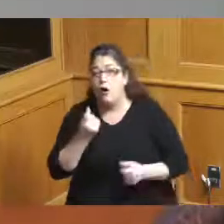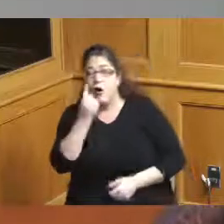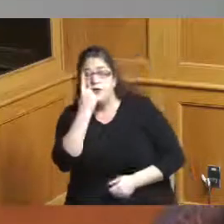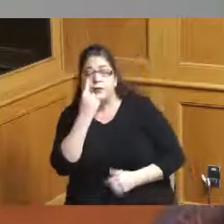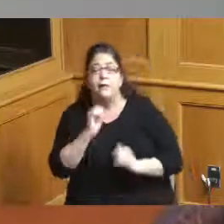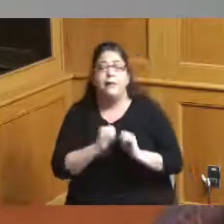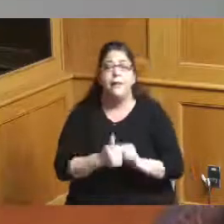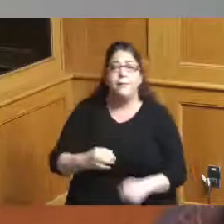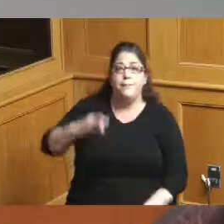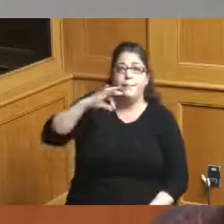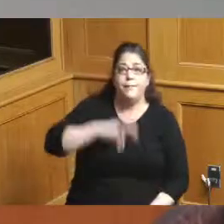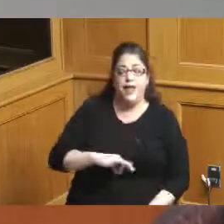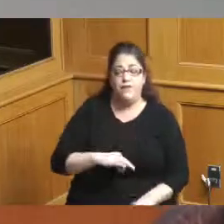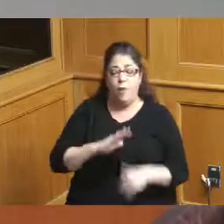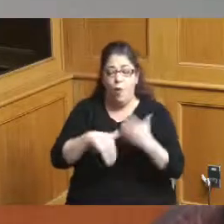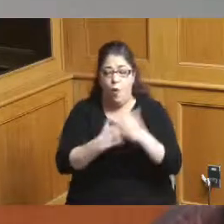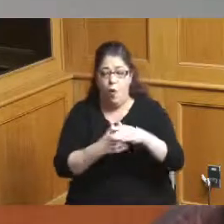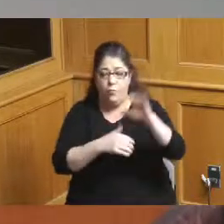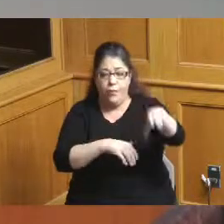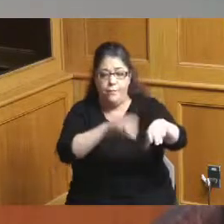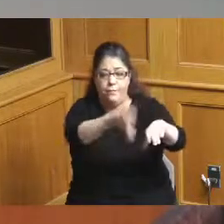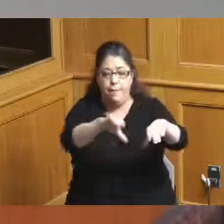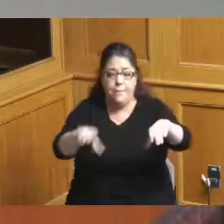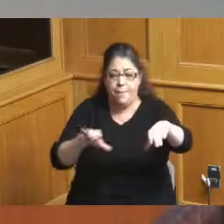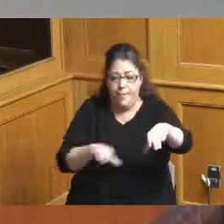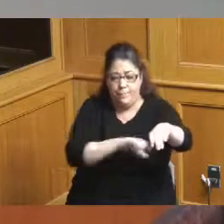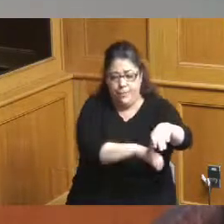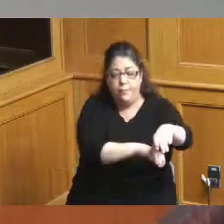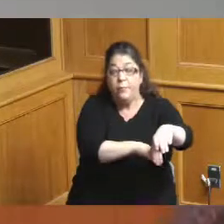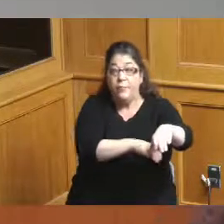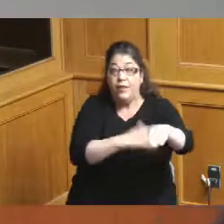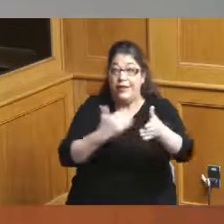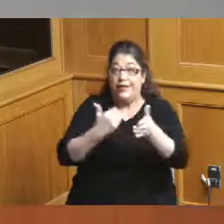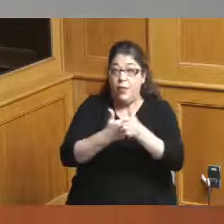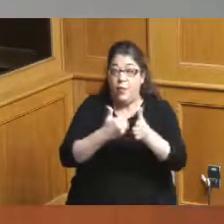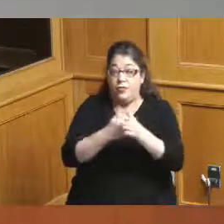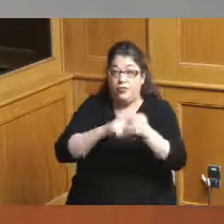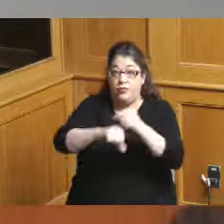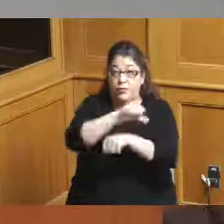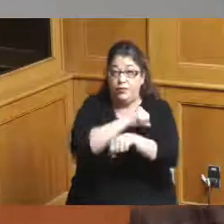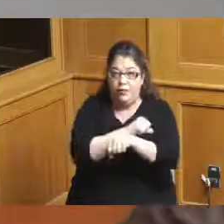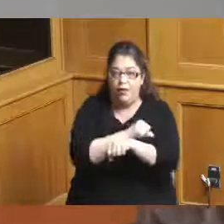all those properties around convention center at our disposal you start to think about a